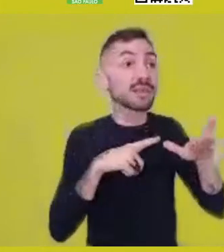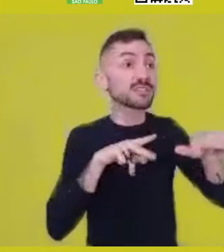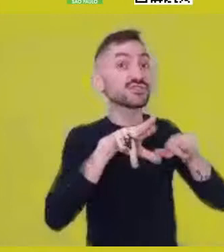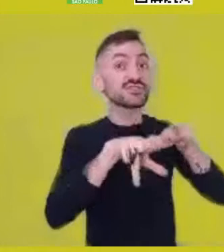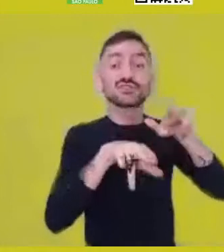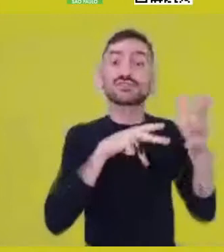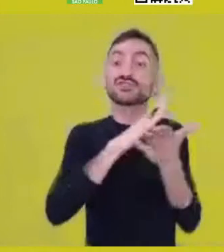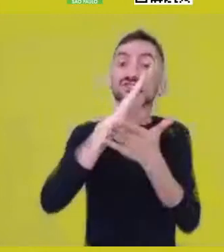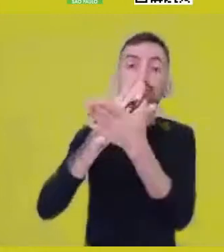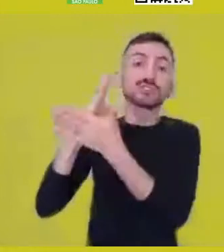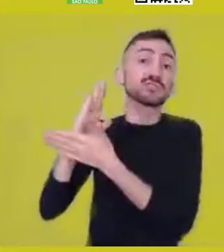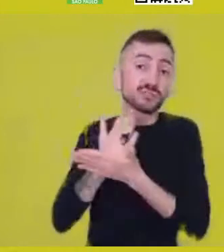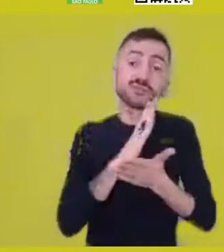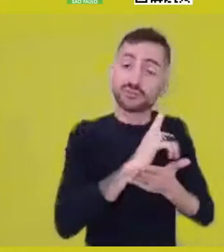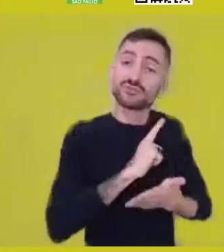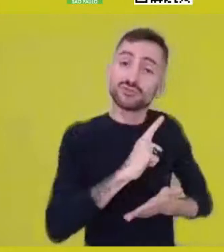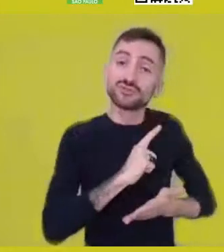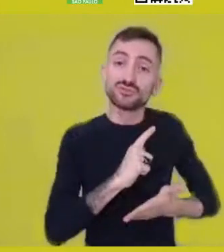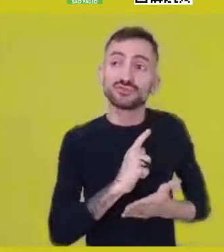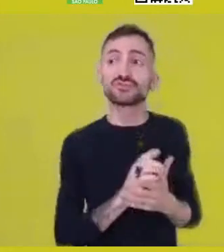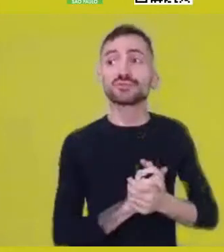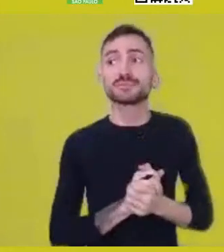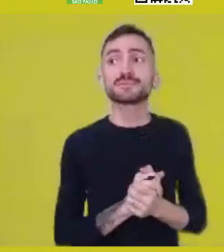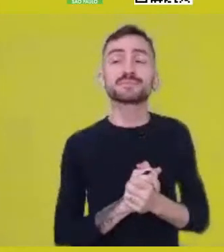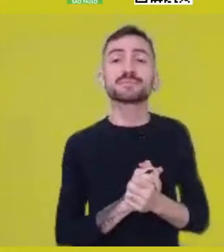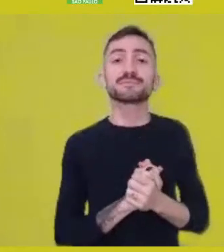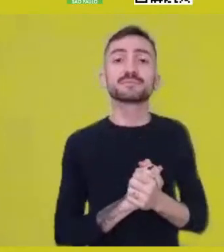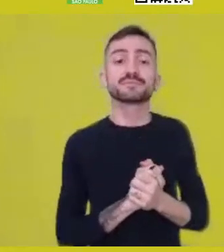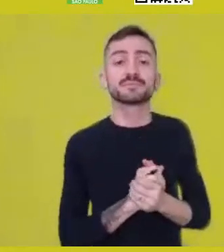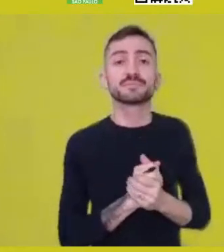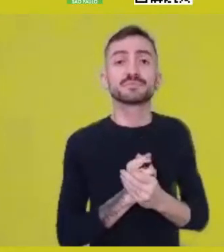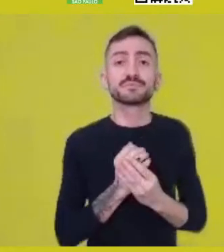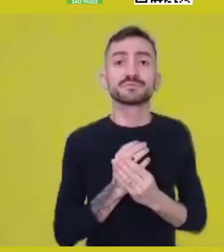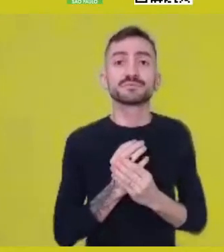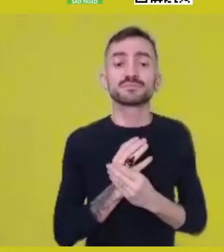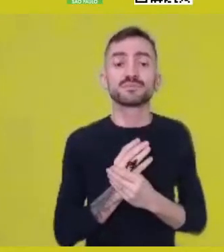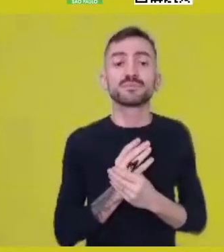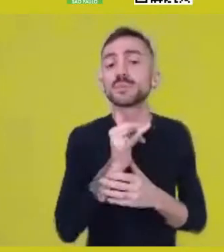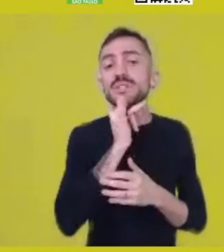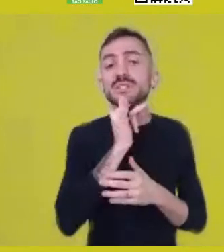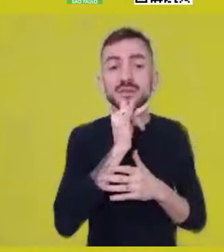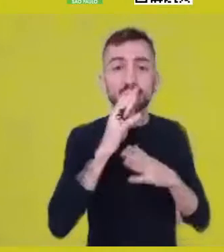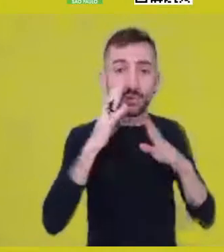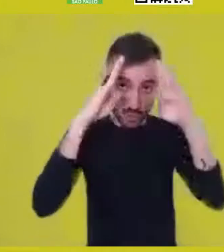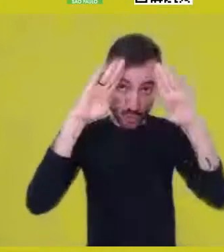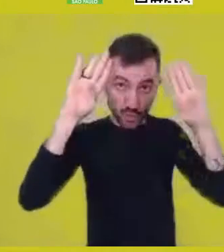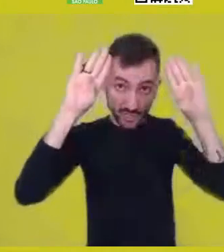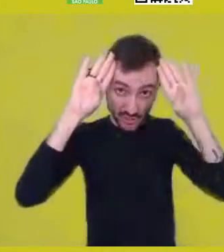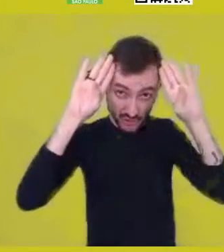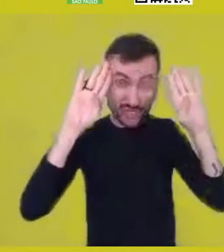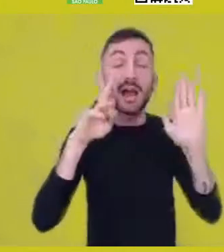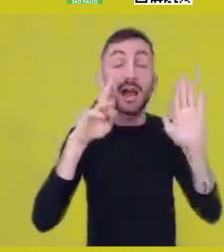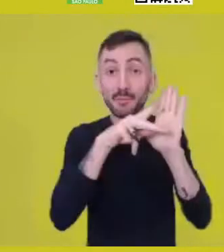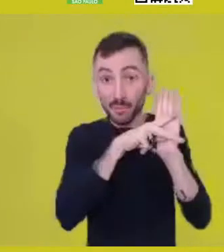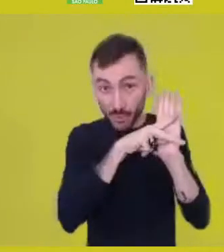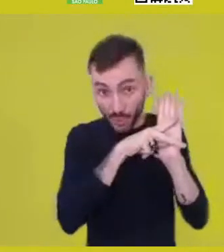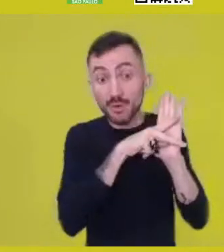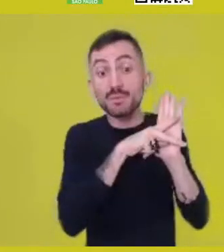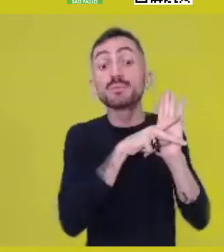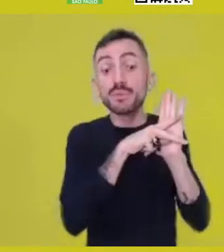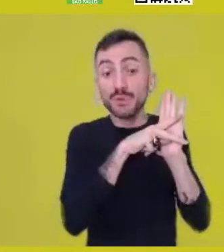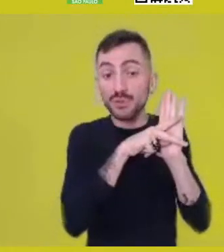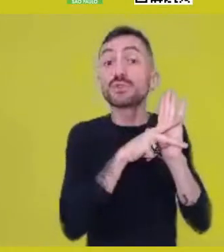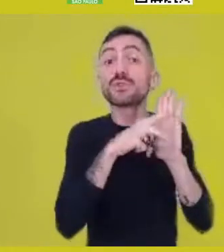At the same time Orishas are their settling, they’re what isn’t there.